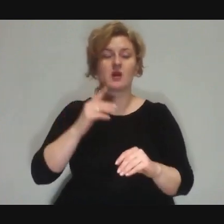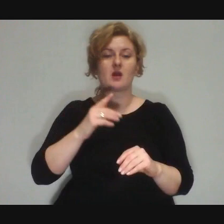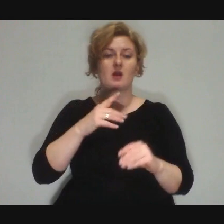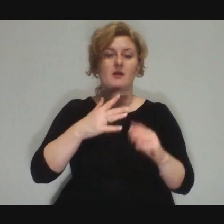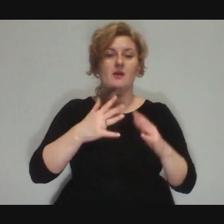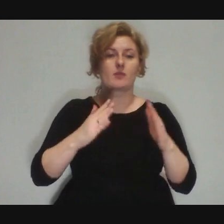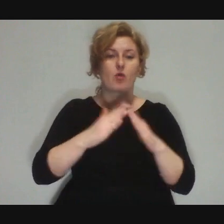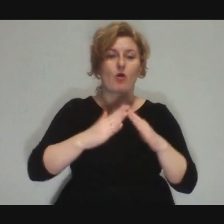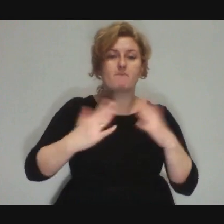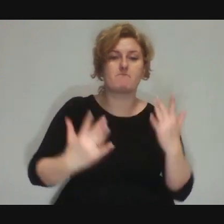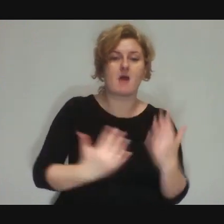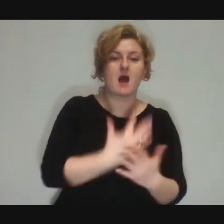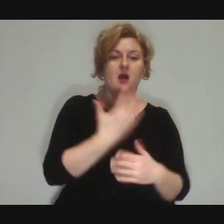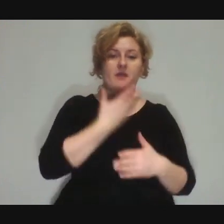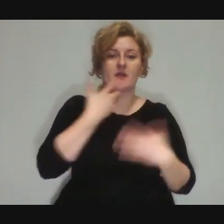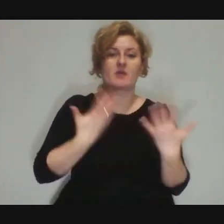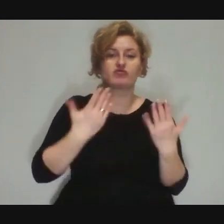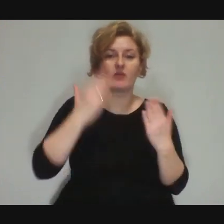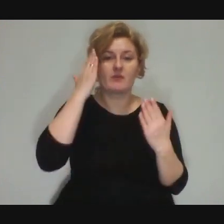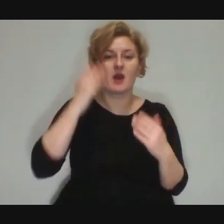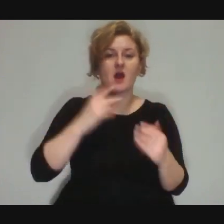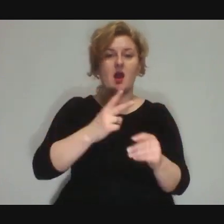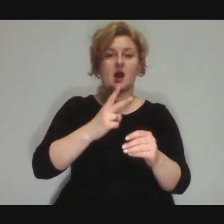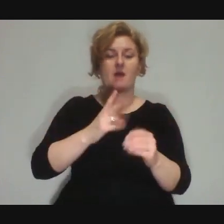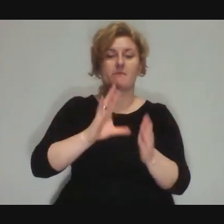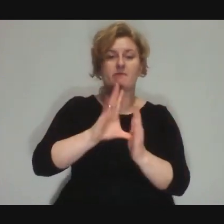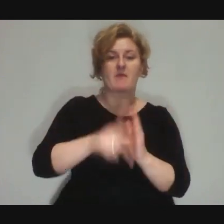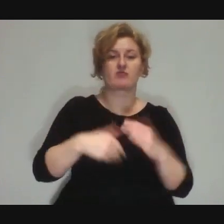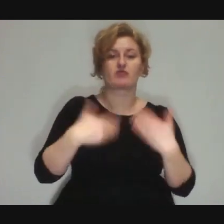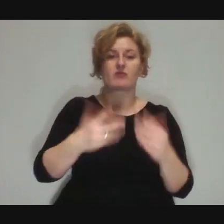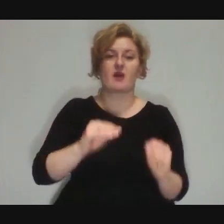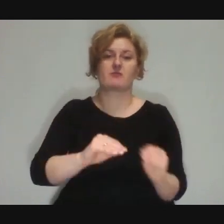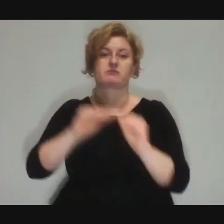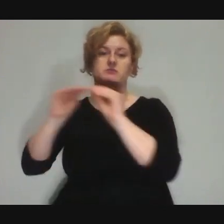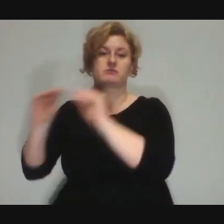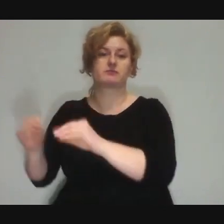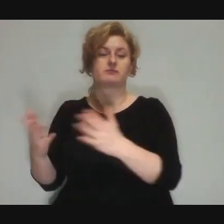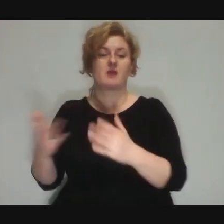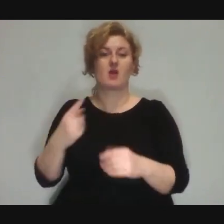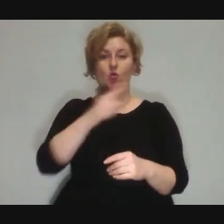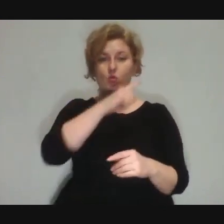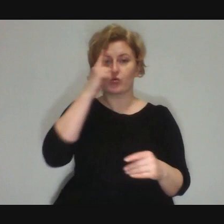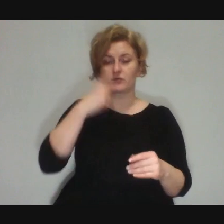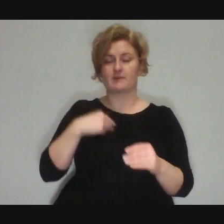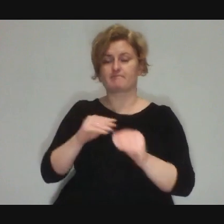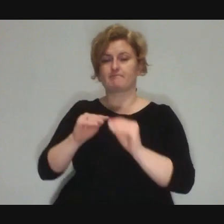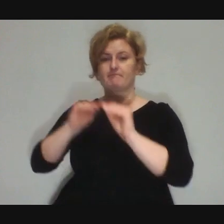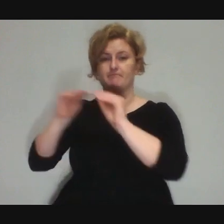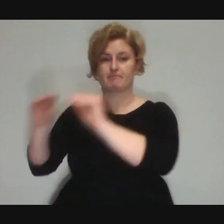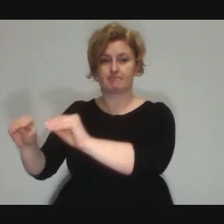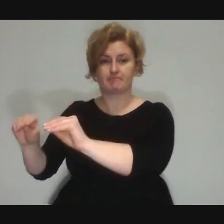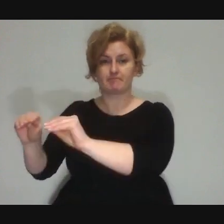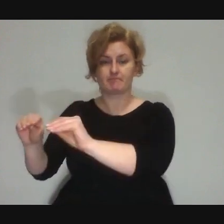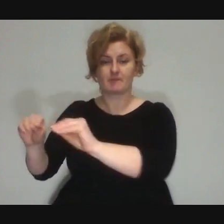and now when they enter this environment, sometimes it happens that they were these "normal people" and